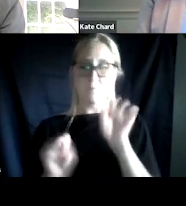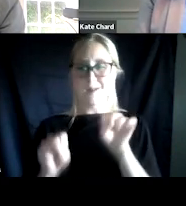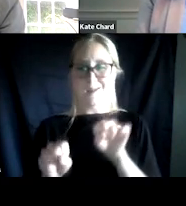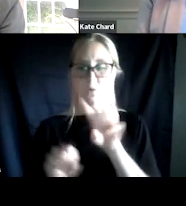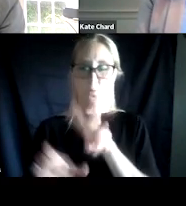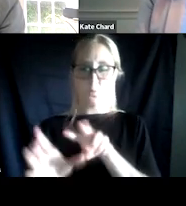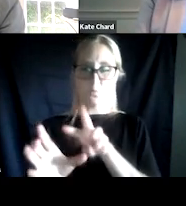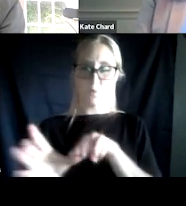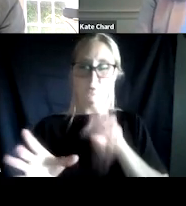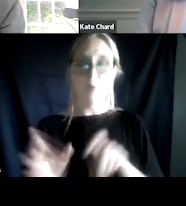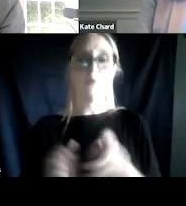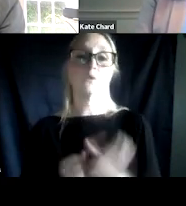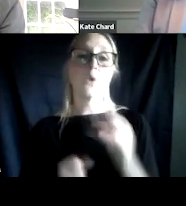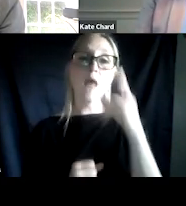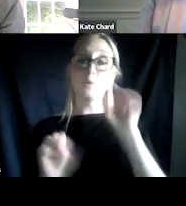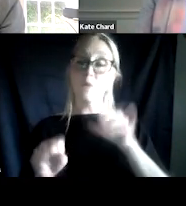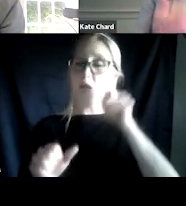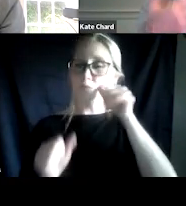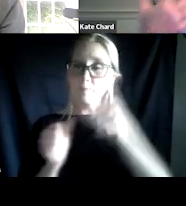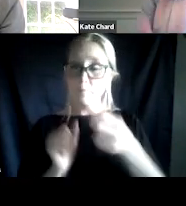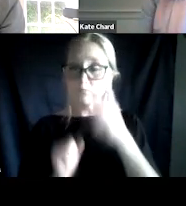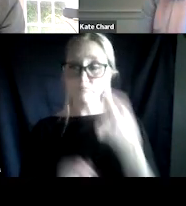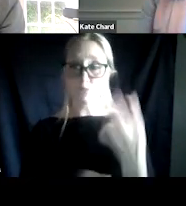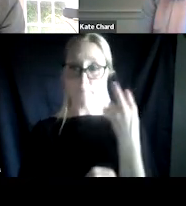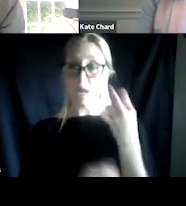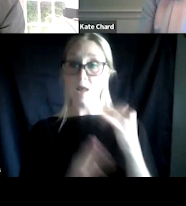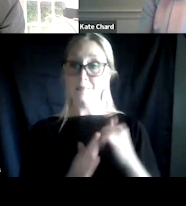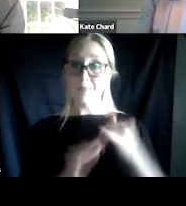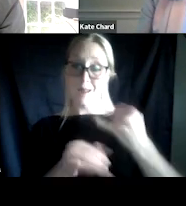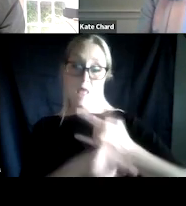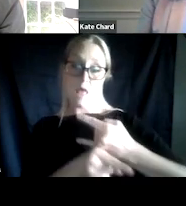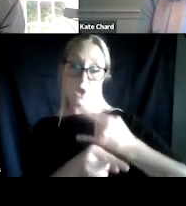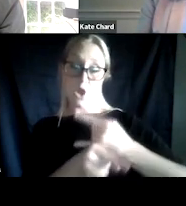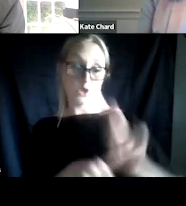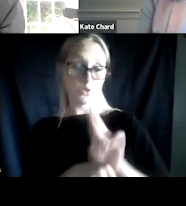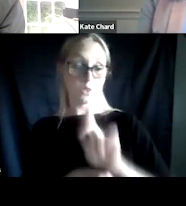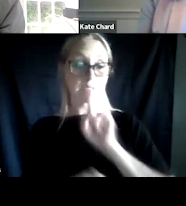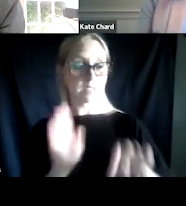And so I think we can remember at this point that alcohol use is very negatively reinforcing, right?